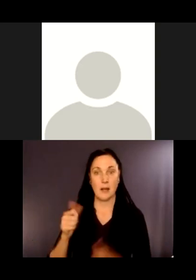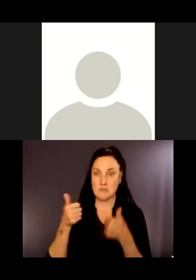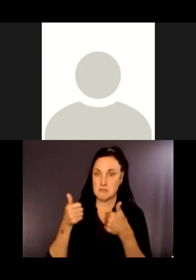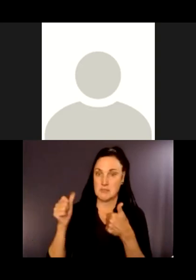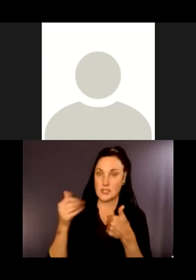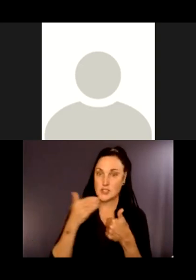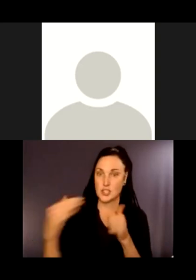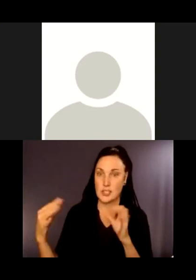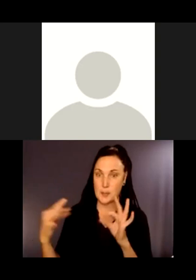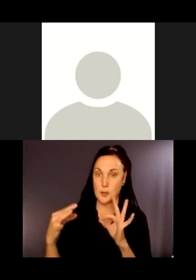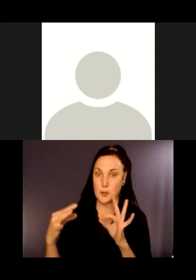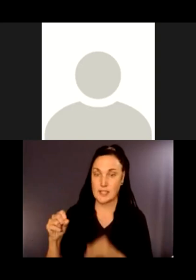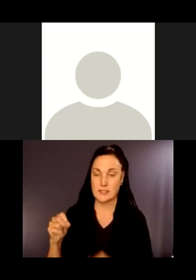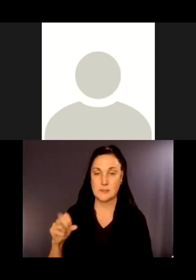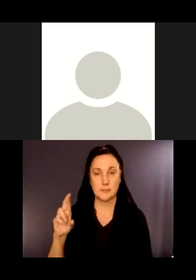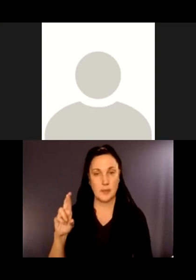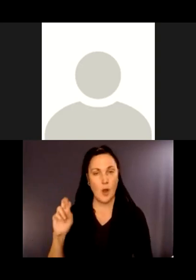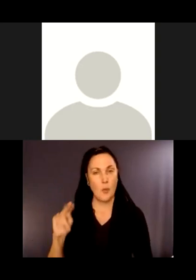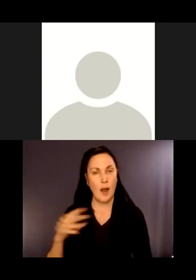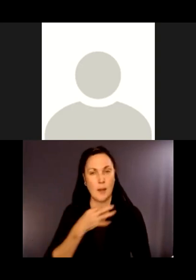And Ron, did you have any thoughts about -- so we can